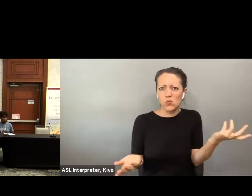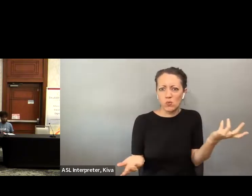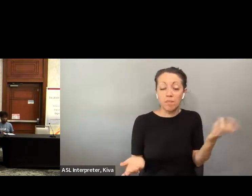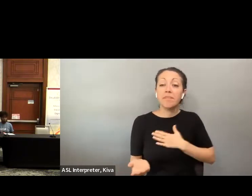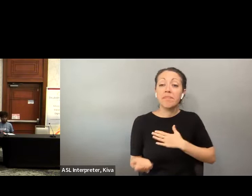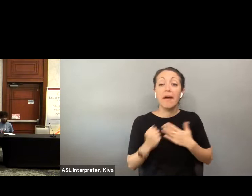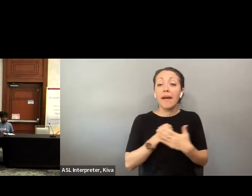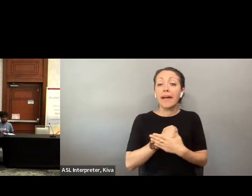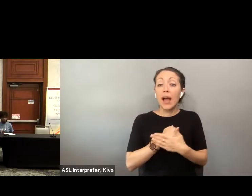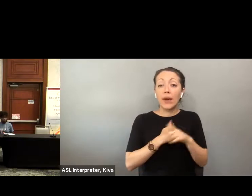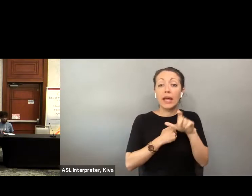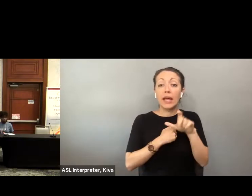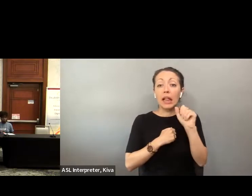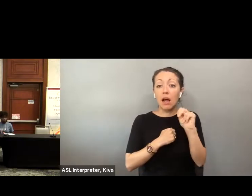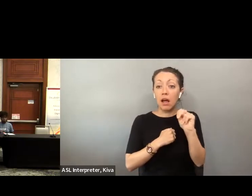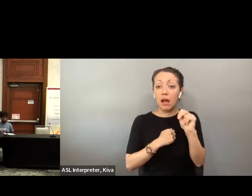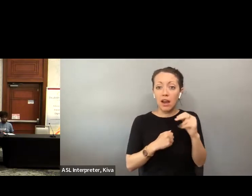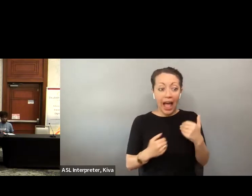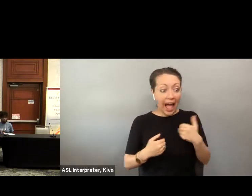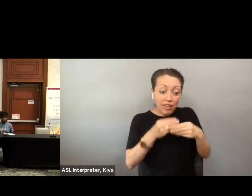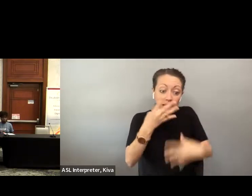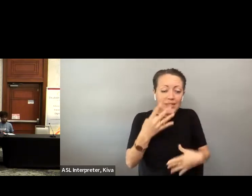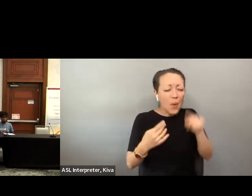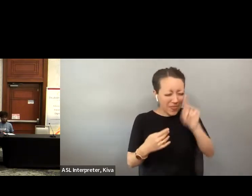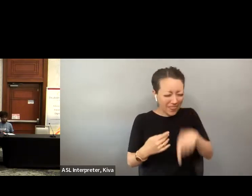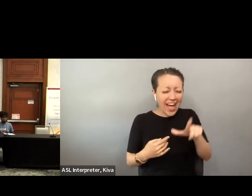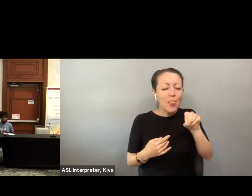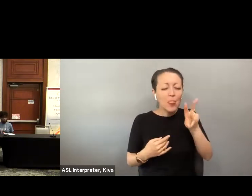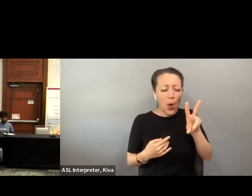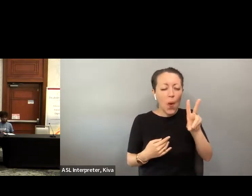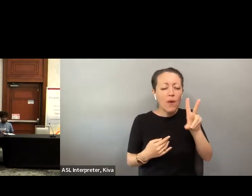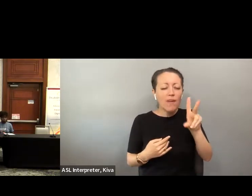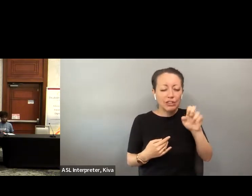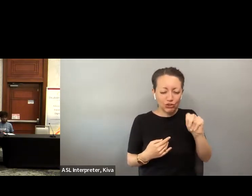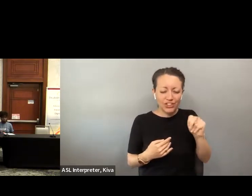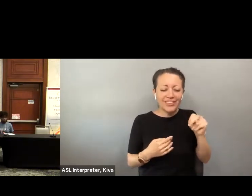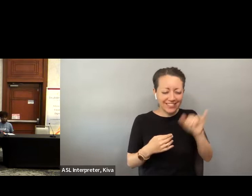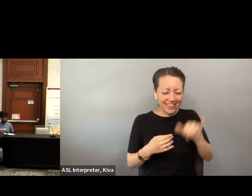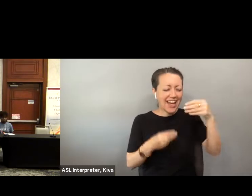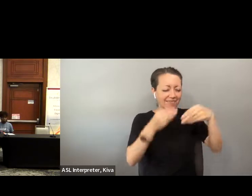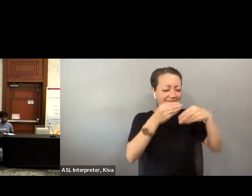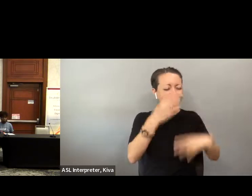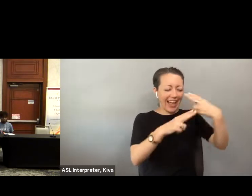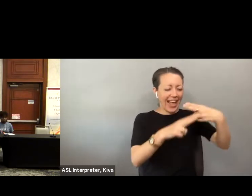our system. We do not have a database that says here are 500 voters in At a supervisor of elections office. We don't know who the voters are that could benefit from this system, you know we don't have a database that says here are 500 voters in leon county who have low vision that's not a resource that we have access